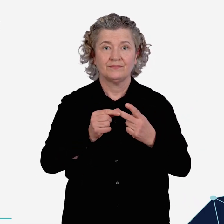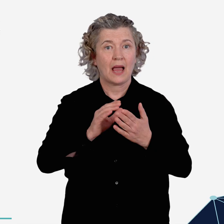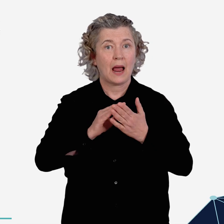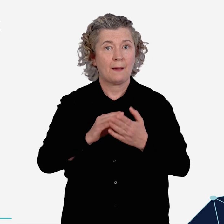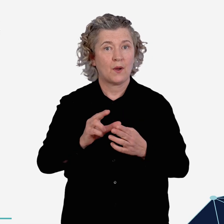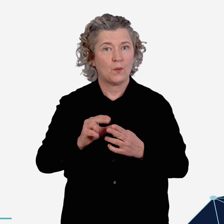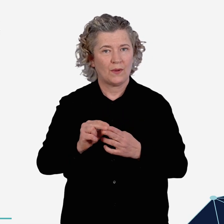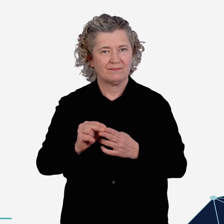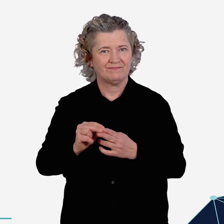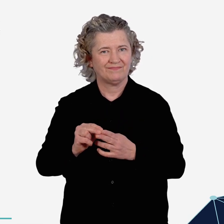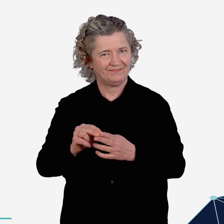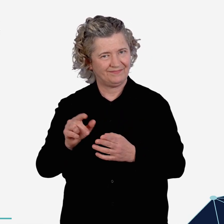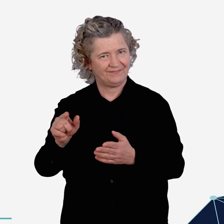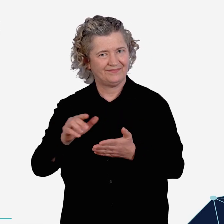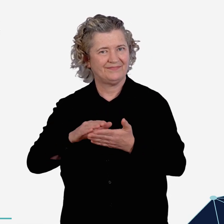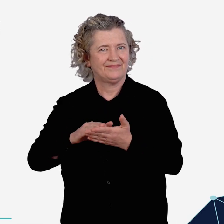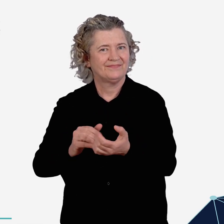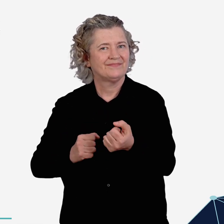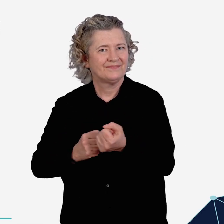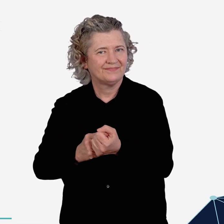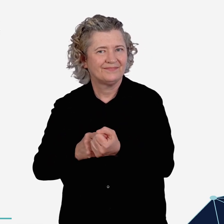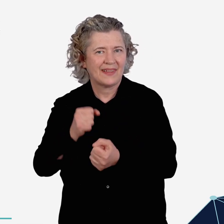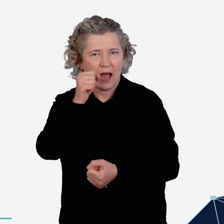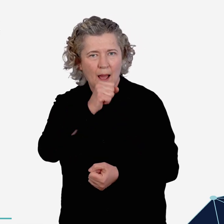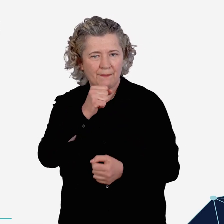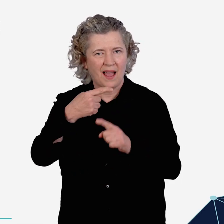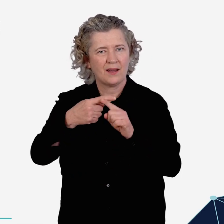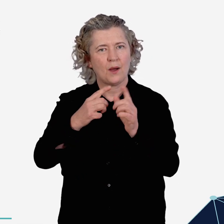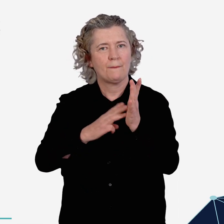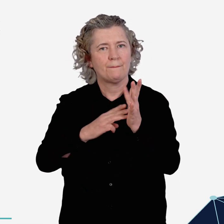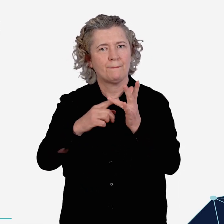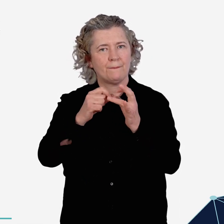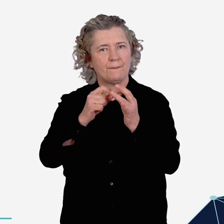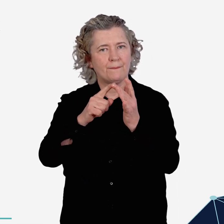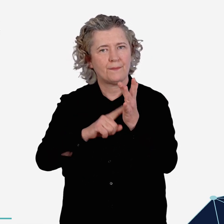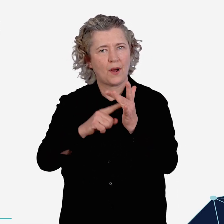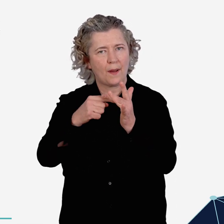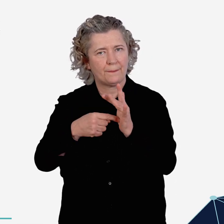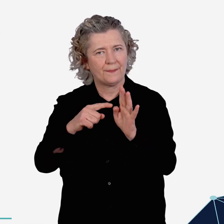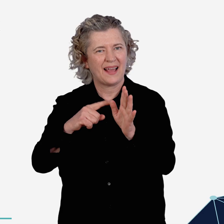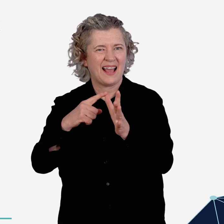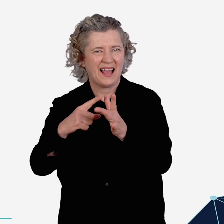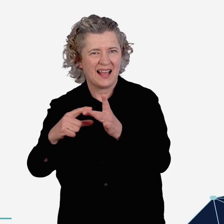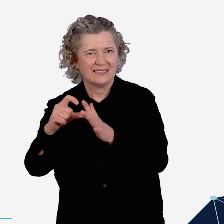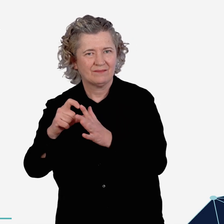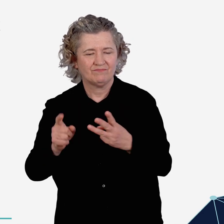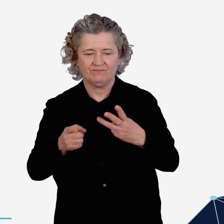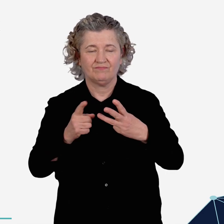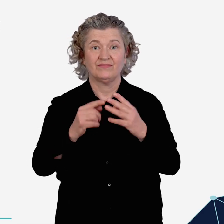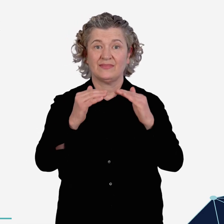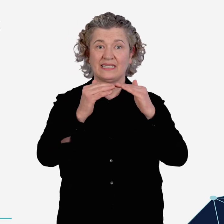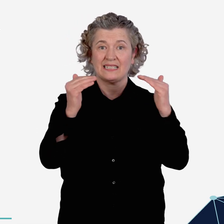Carriage of assistance animals and mobility aids